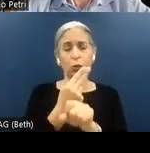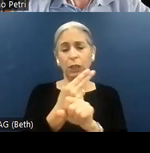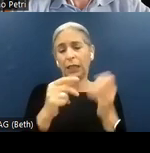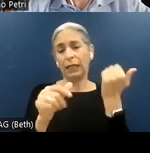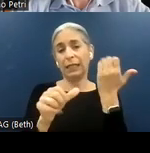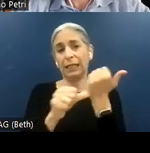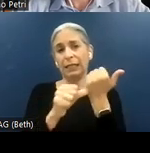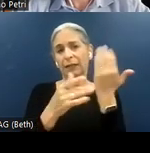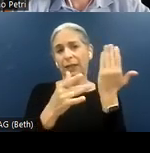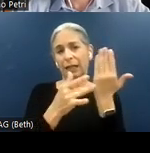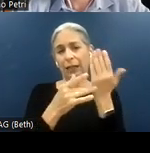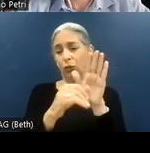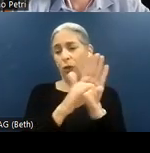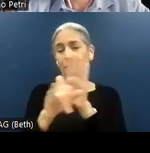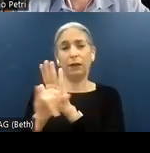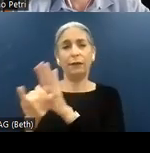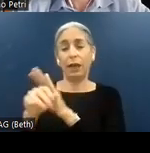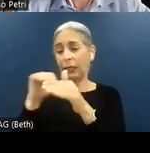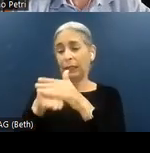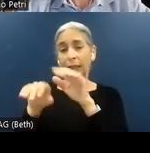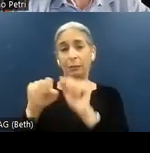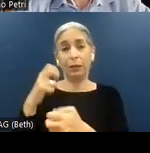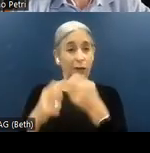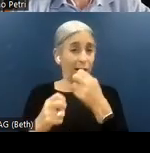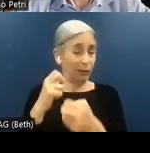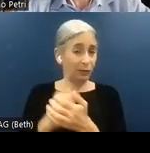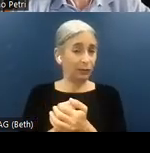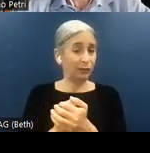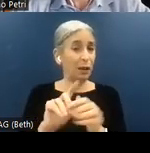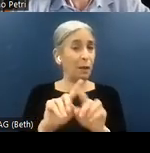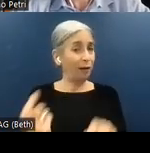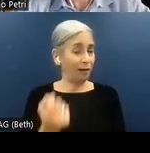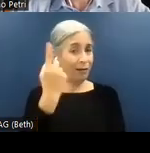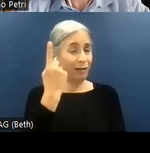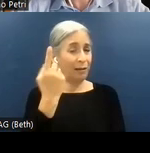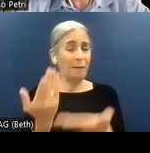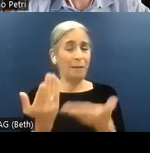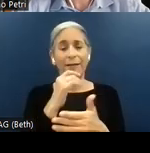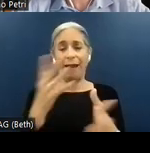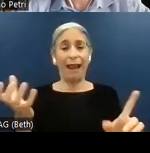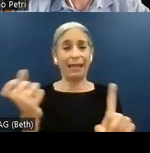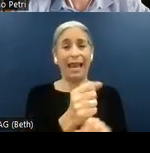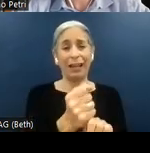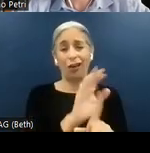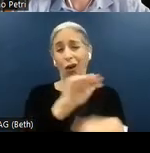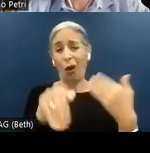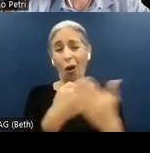to identify accessibility issues. However, it may not capture all the accessibility barriers